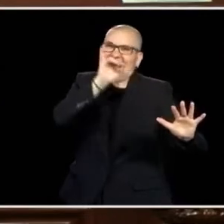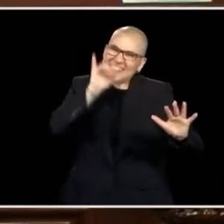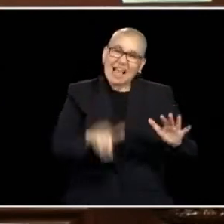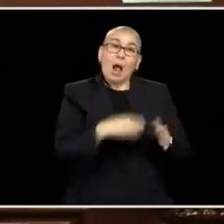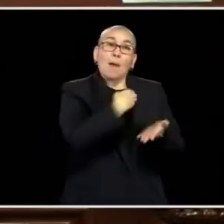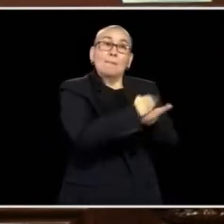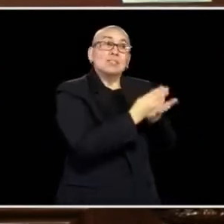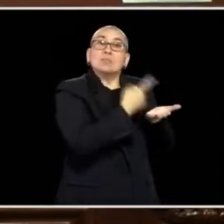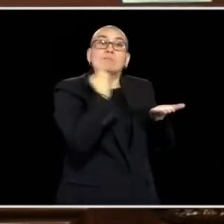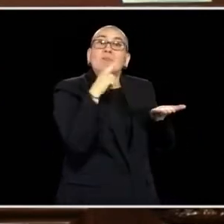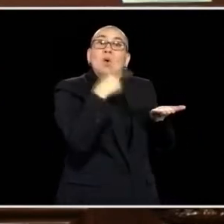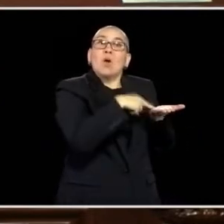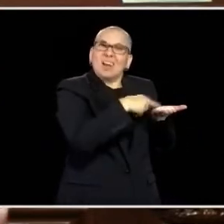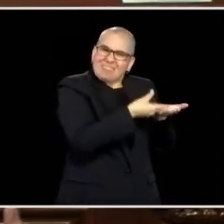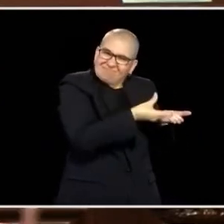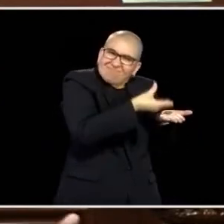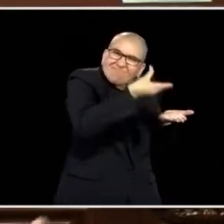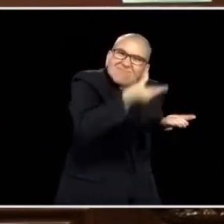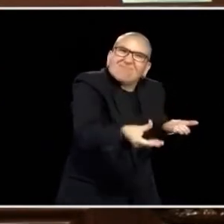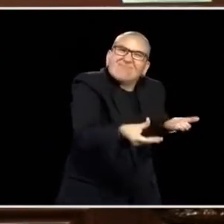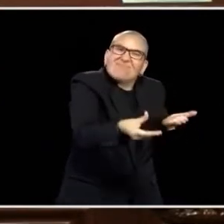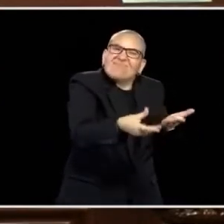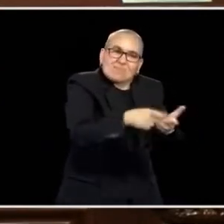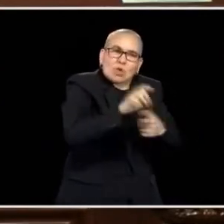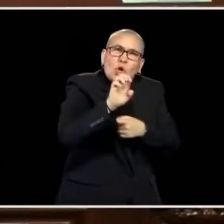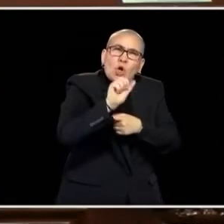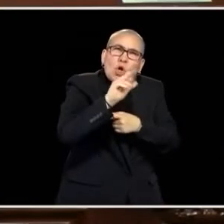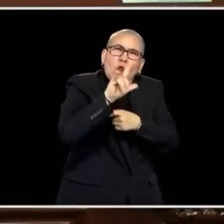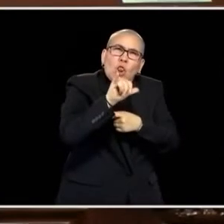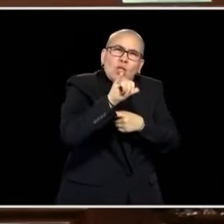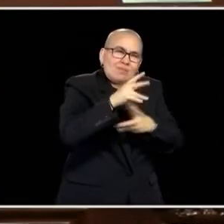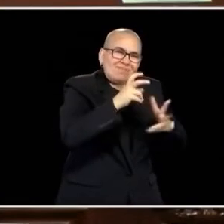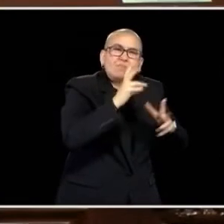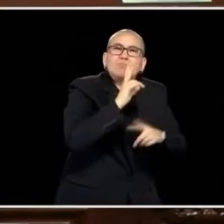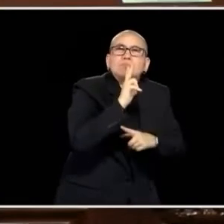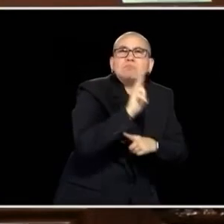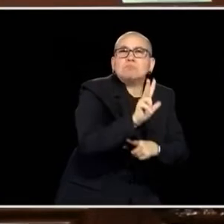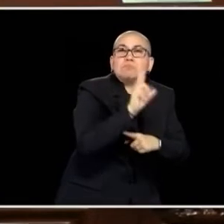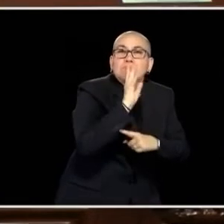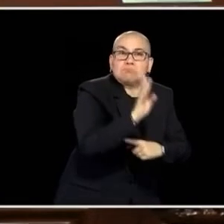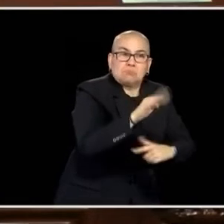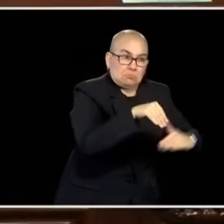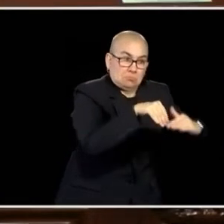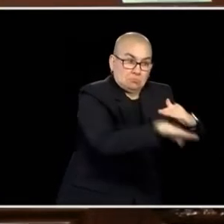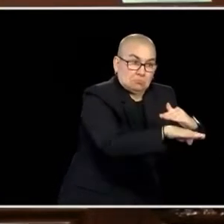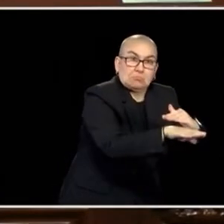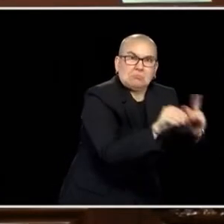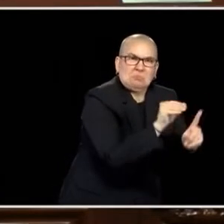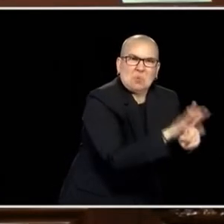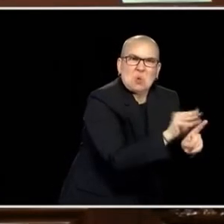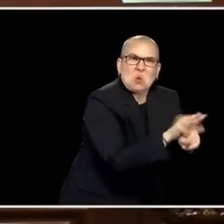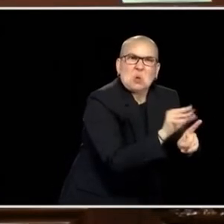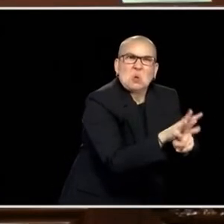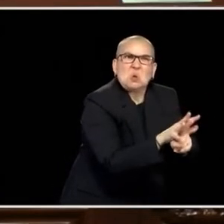THAT WORKFORCE, THAT CONTINUES TO FOCUS ON THOSE EARLY STARTS AND WITH THE CAPACITY WE'RE IN, I REMIND EVERYONE, WITHOUT RAISING TAXES, WE HAVE THE